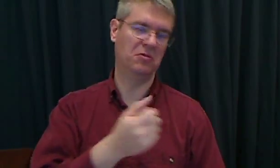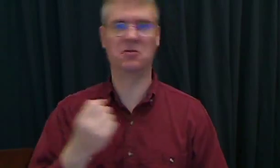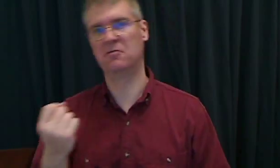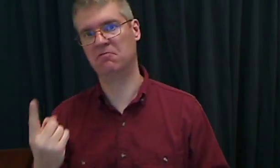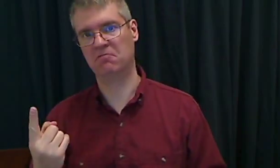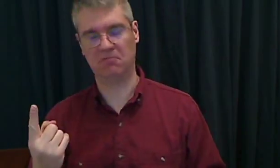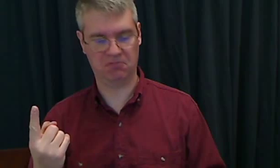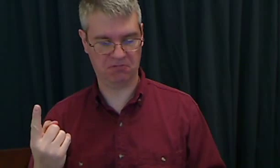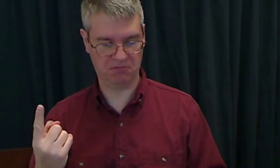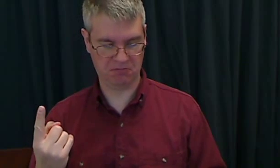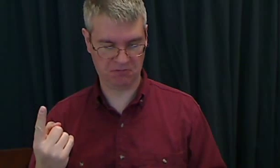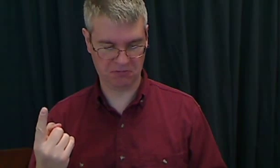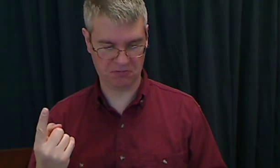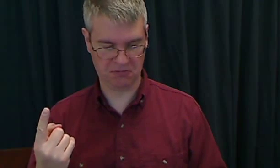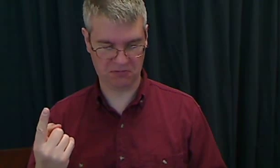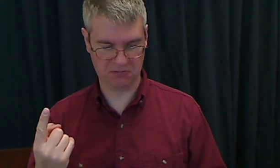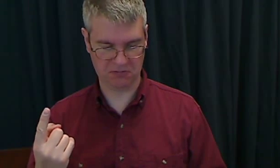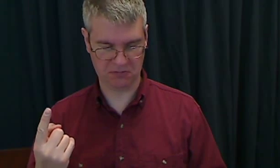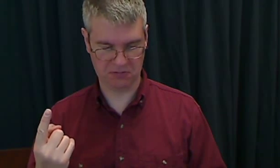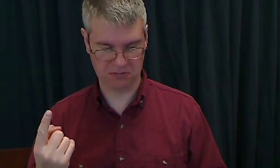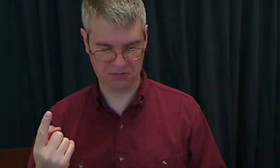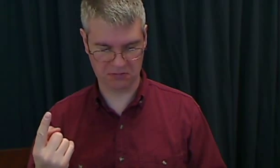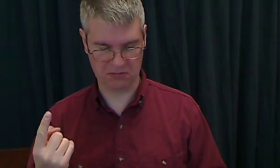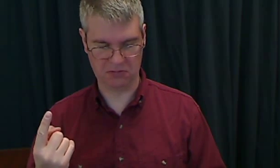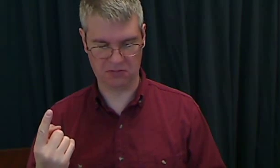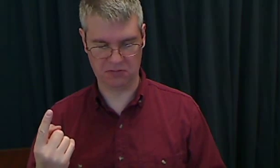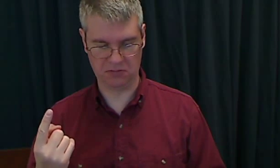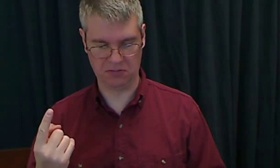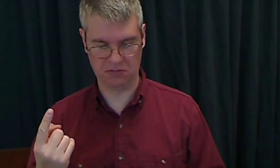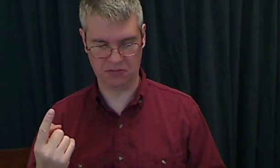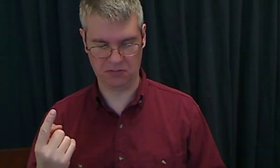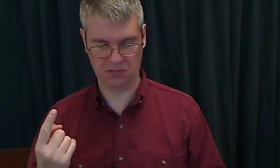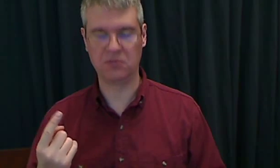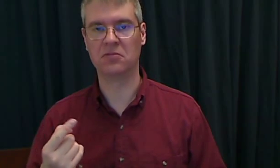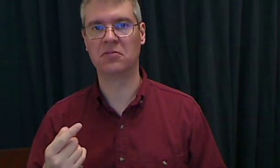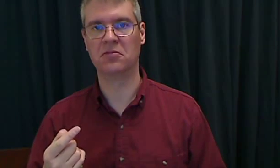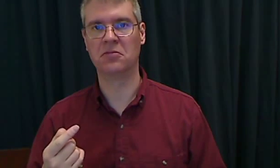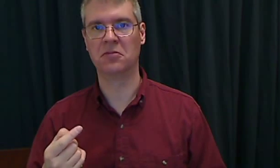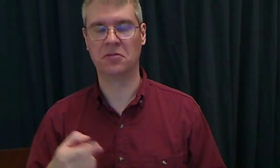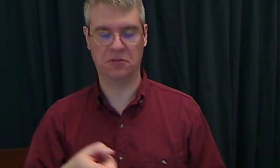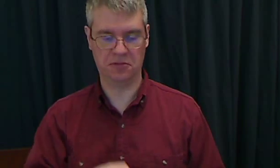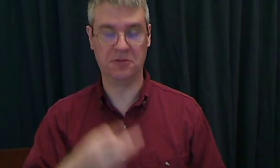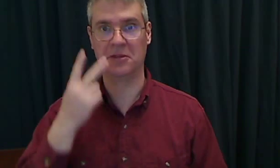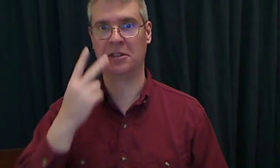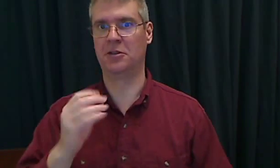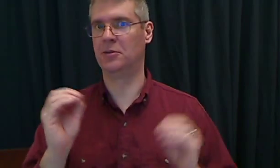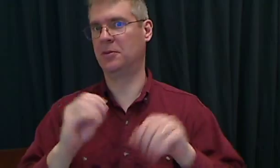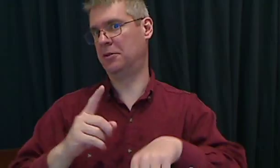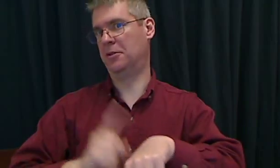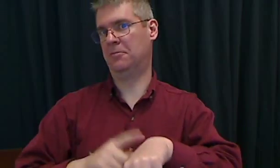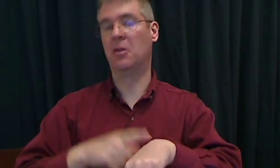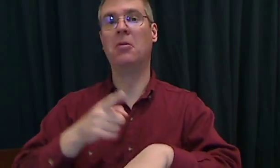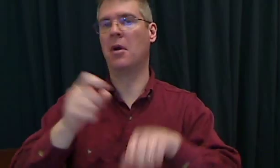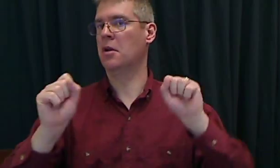It's between 10 and 11. You see, they don't sign TIME here, but you can.